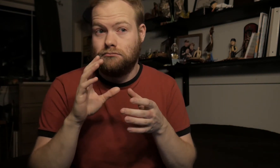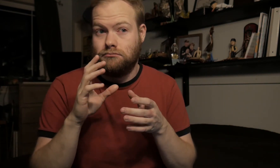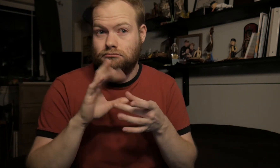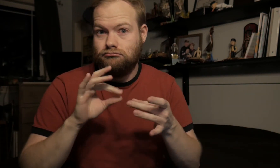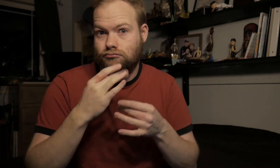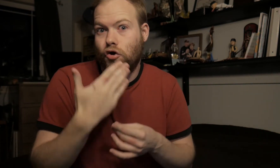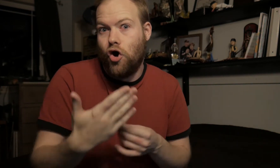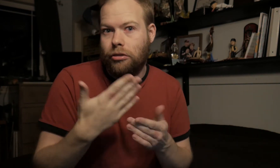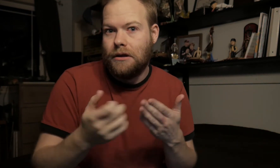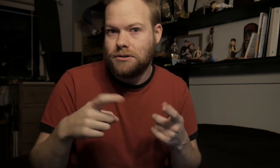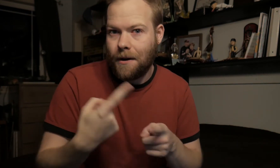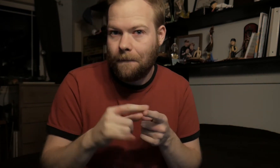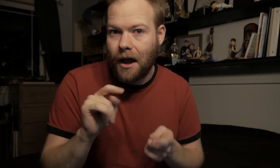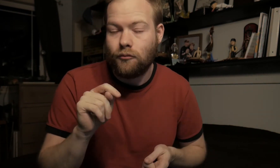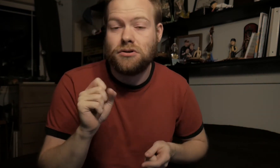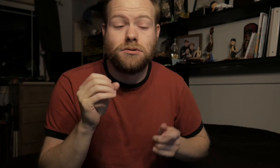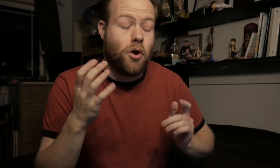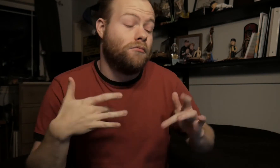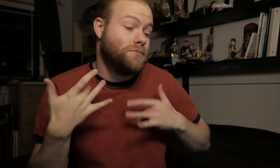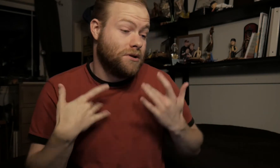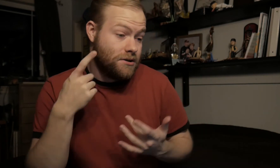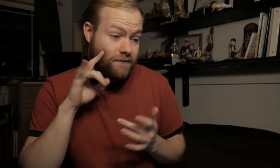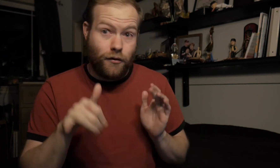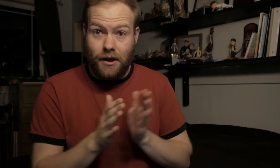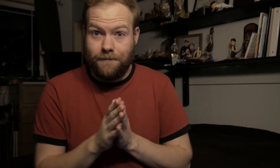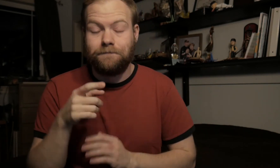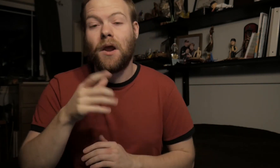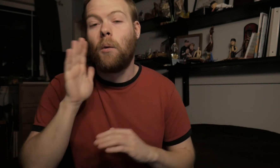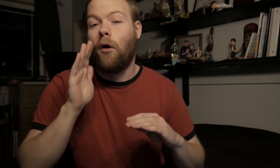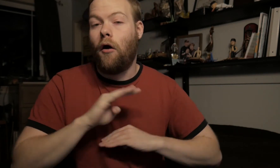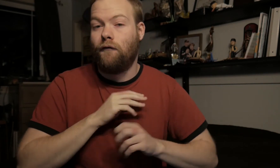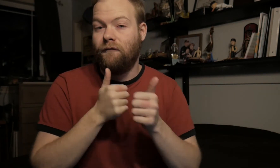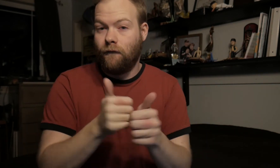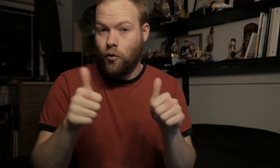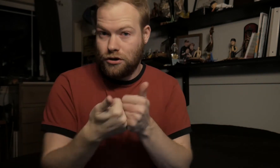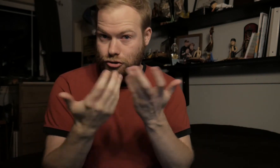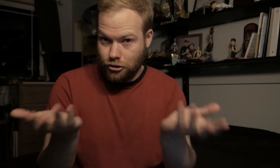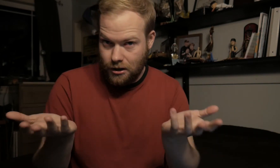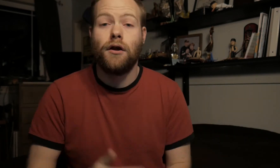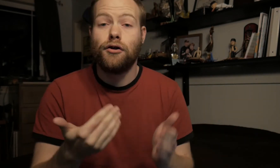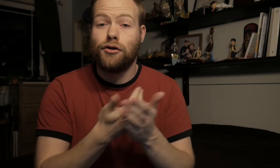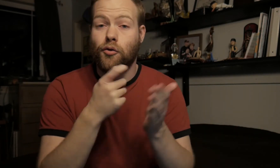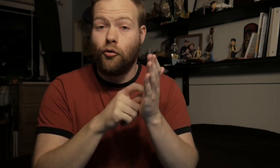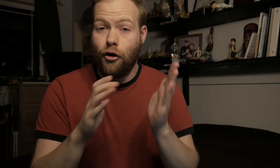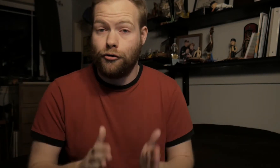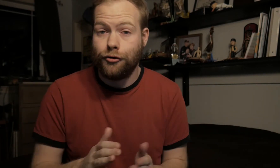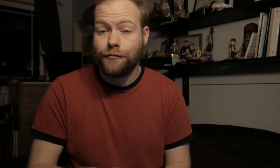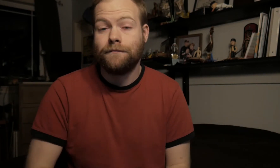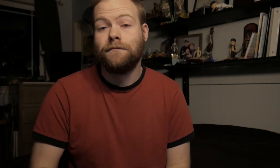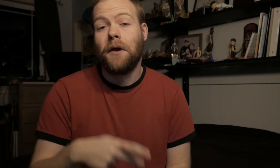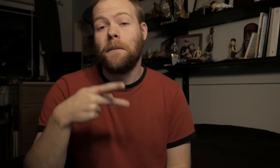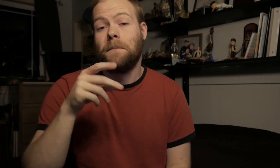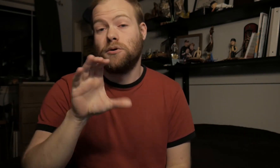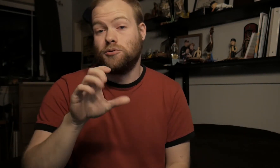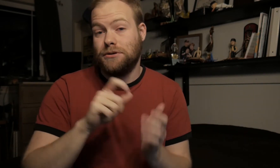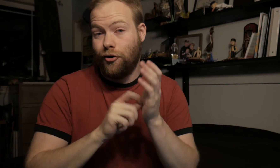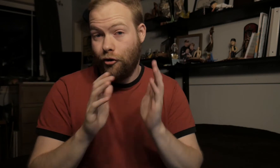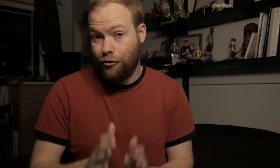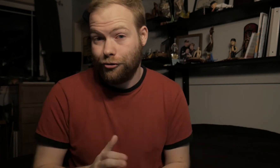people saying good things about it so I’m excited for that. It’ll cover the following challenges: New author. POC author.